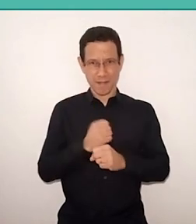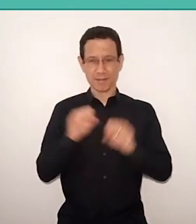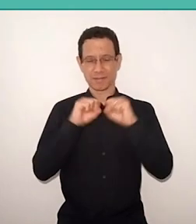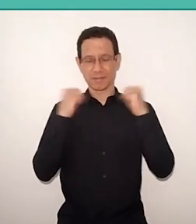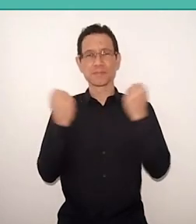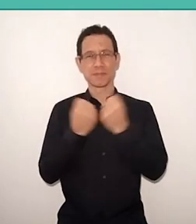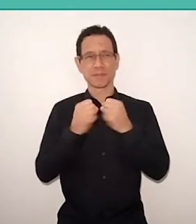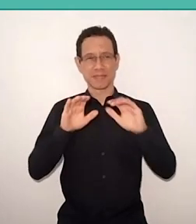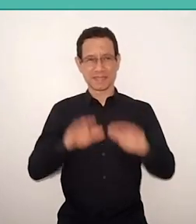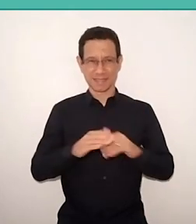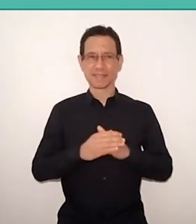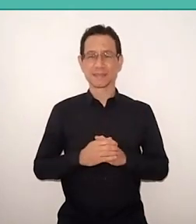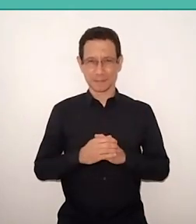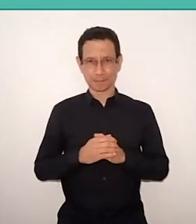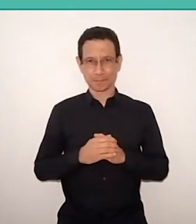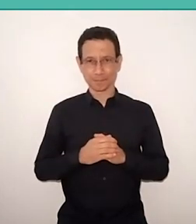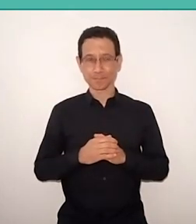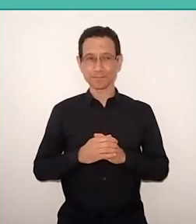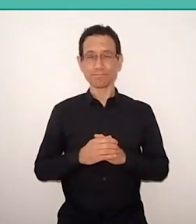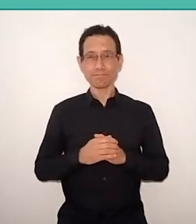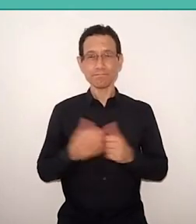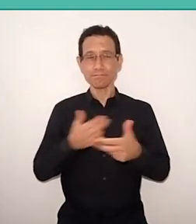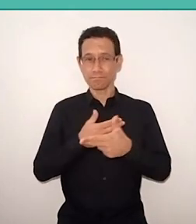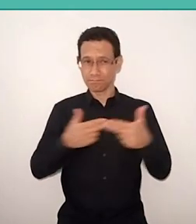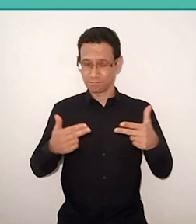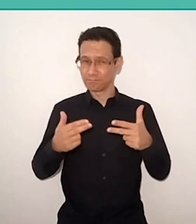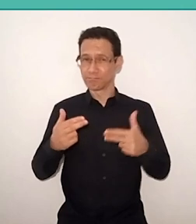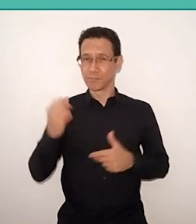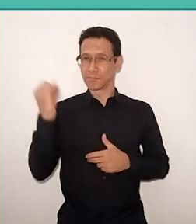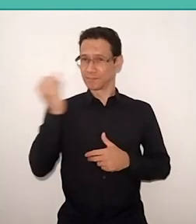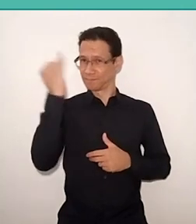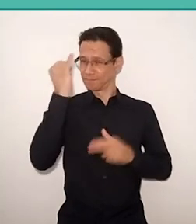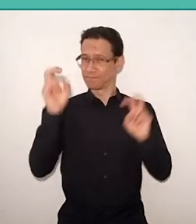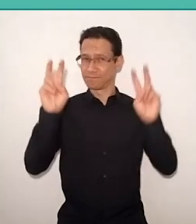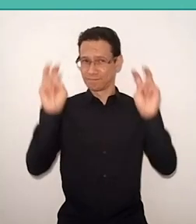But, without a doubt, one of the fundamental questions that we have invested